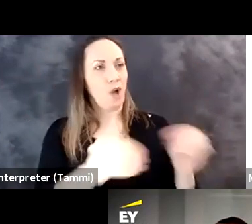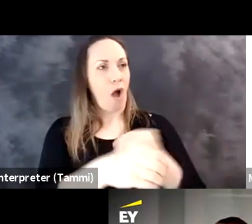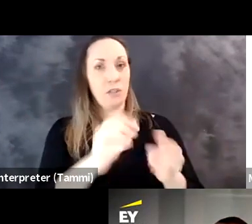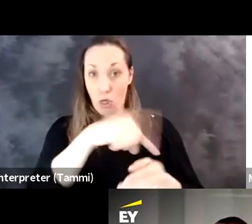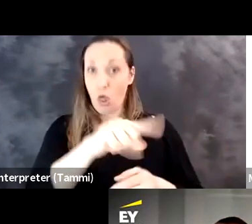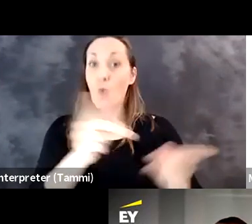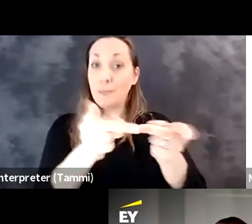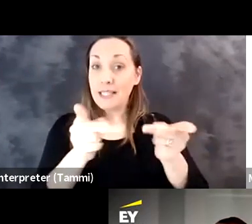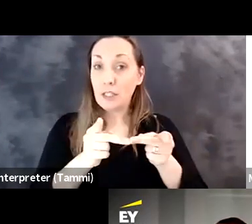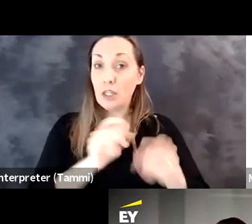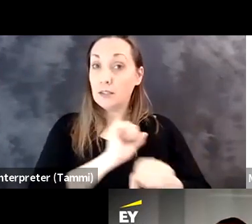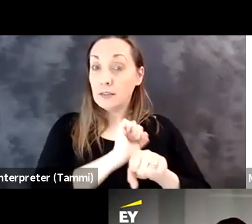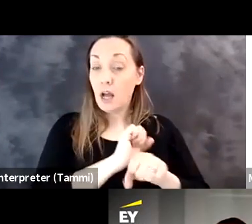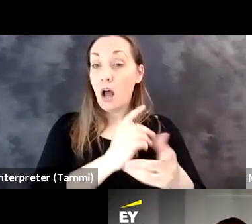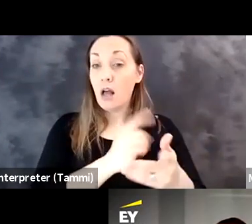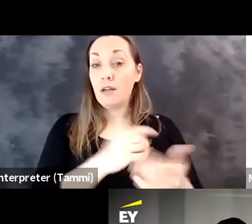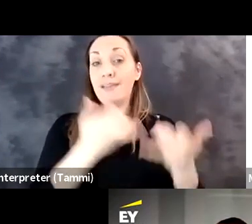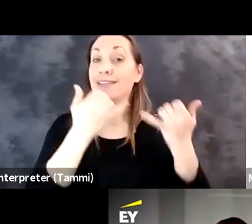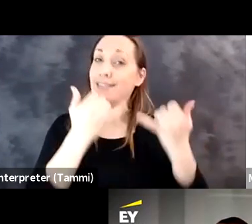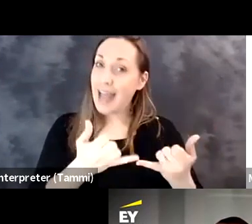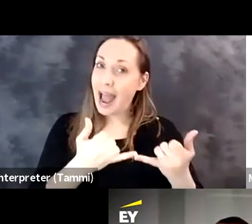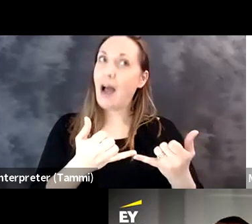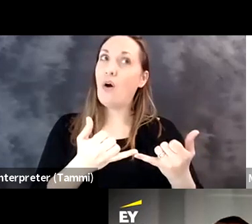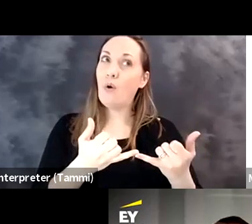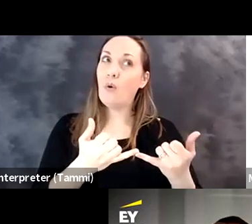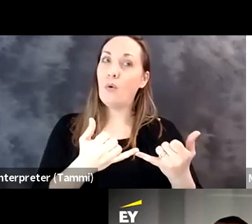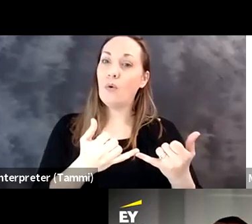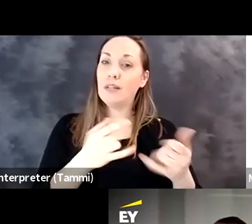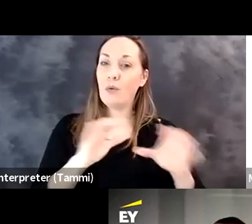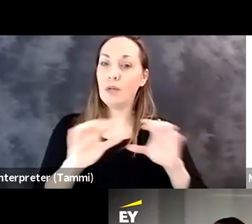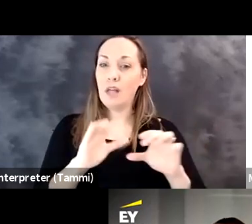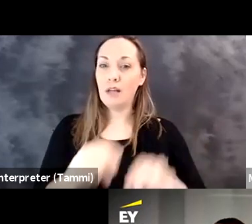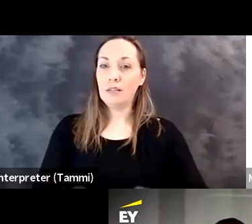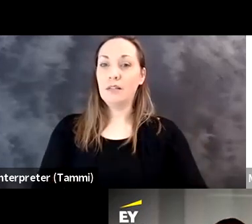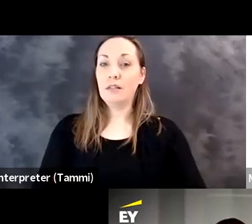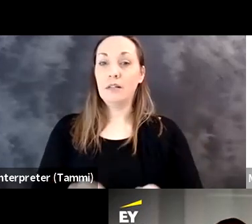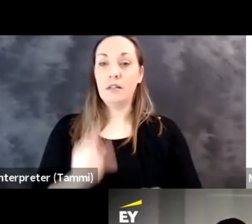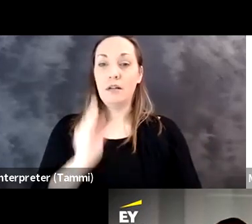traditional, you know, have to go into the office positions were now being done